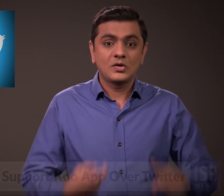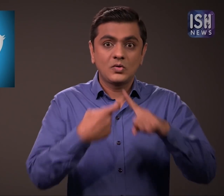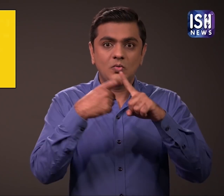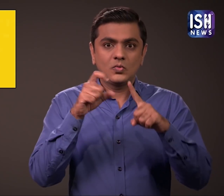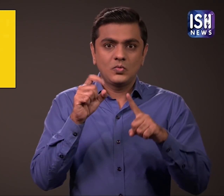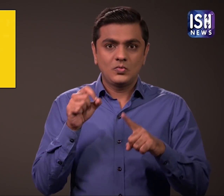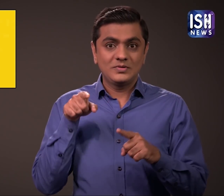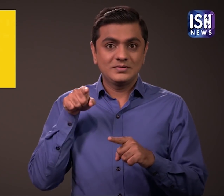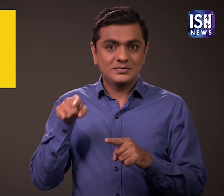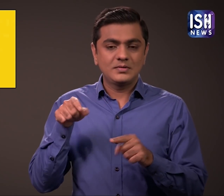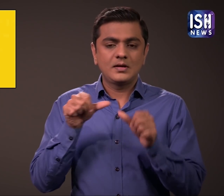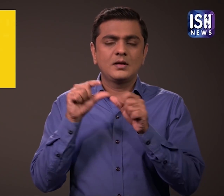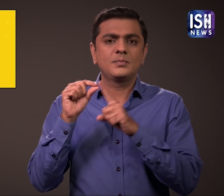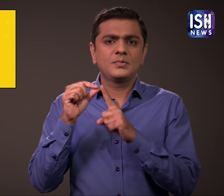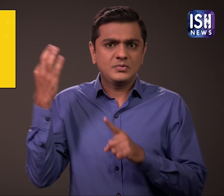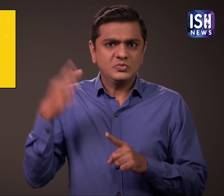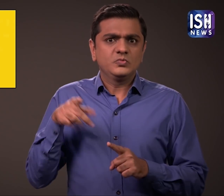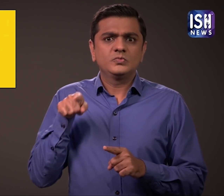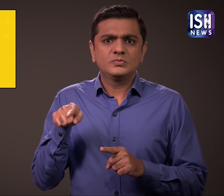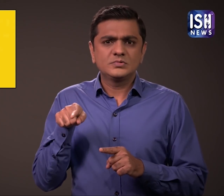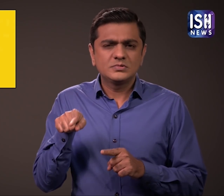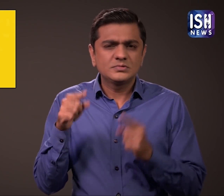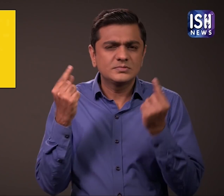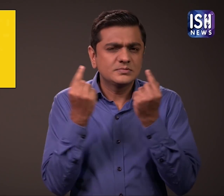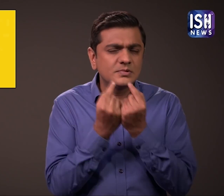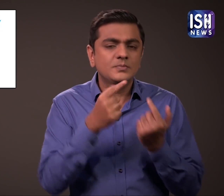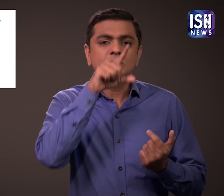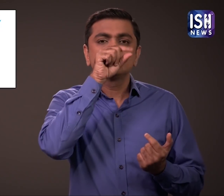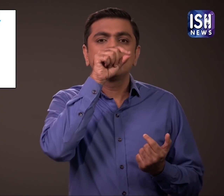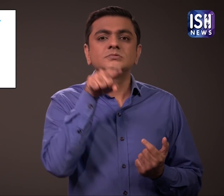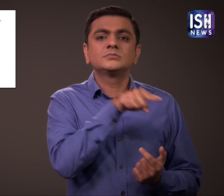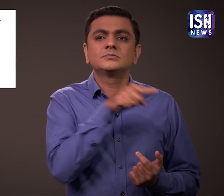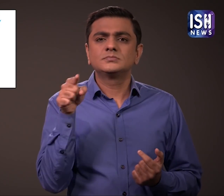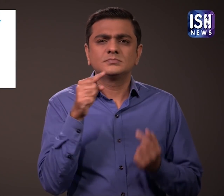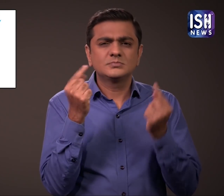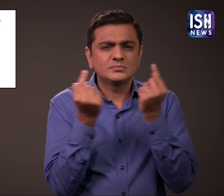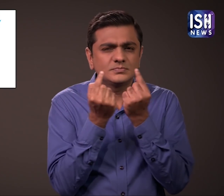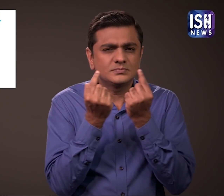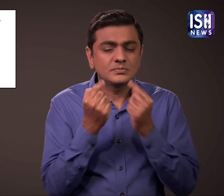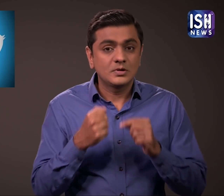Koo is a social media platform similar to Twitter.